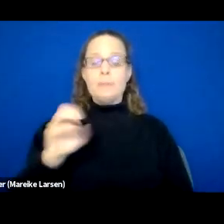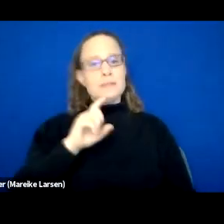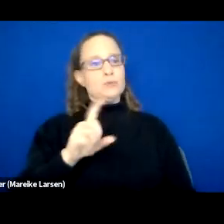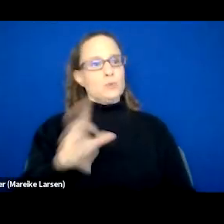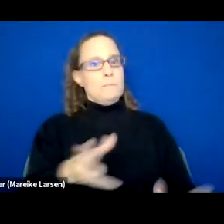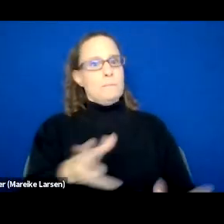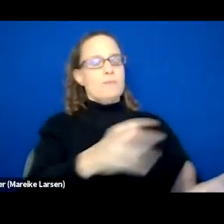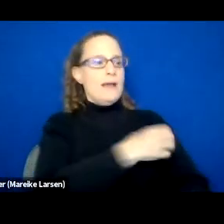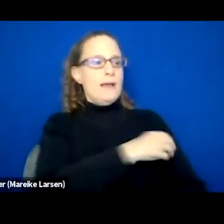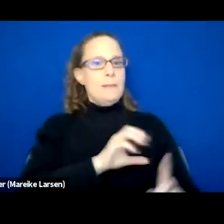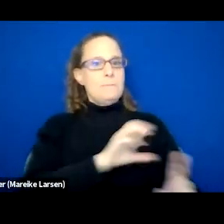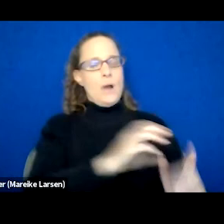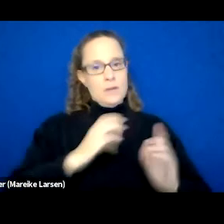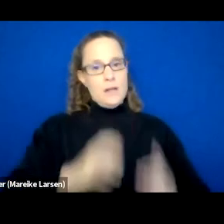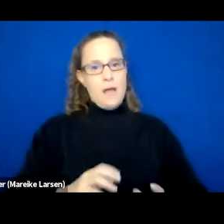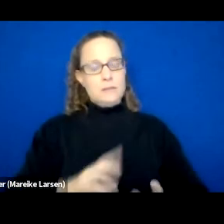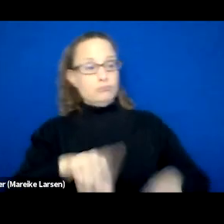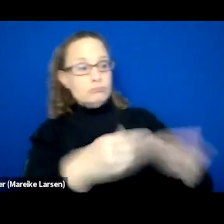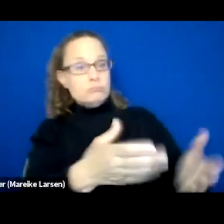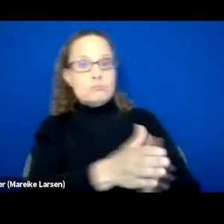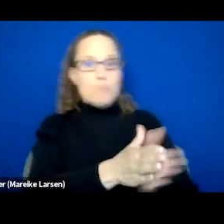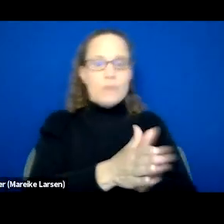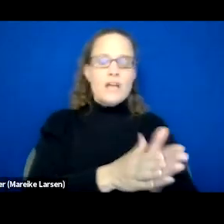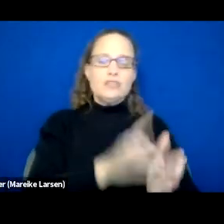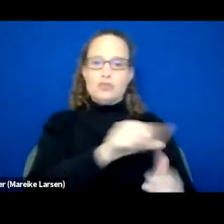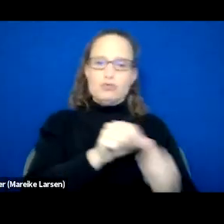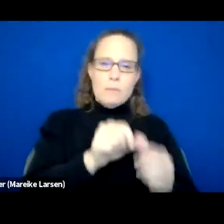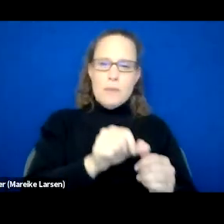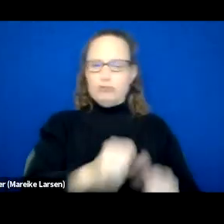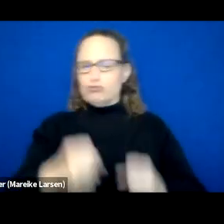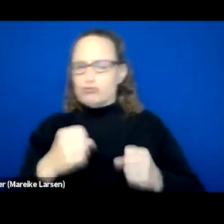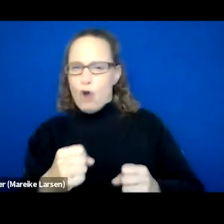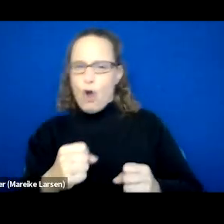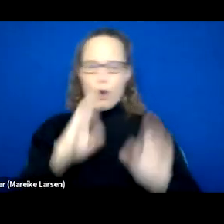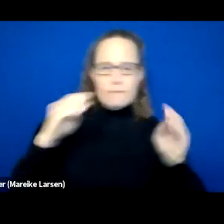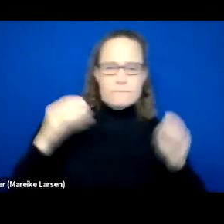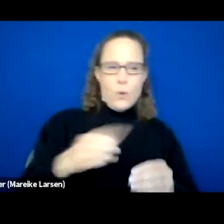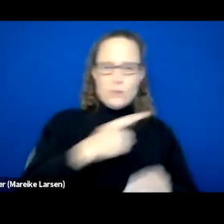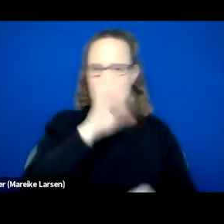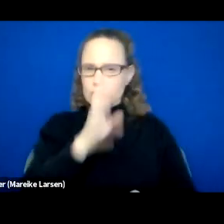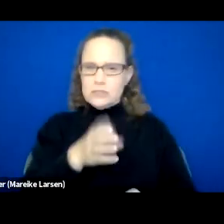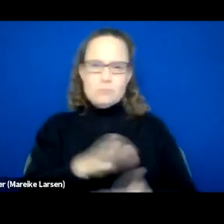Motivate them to remain strong and focused on their sobriety and their housing goals.